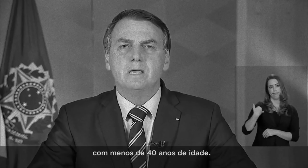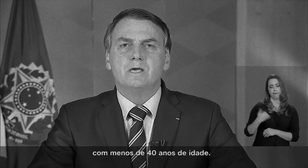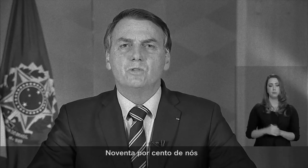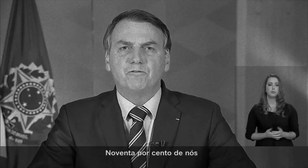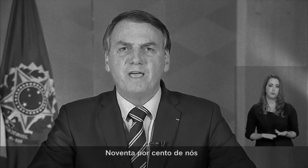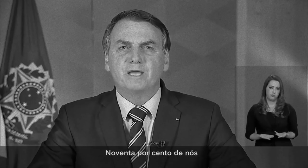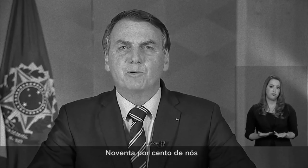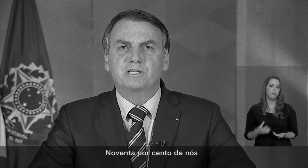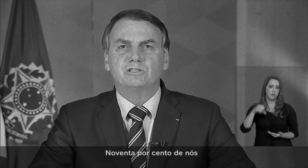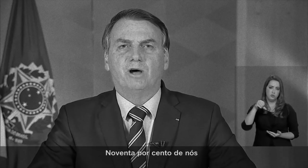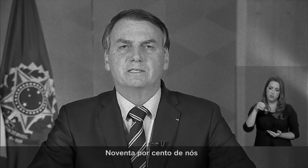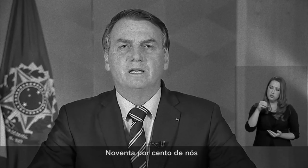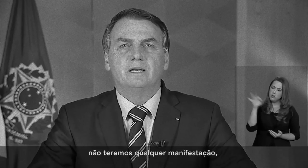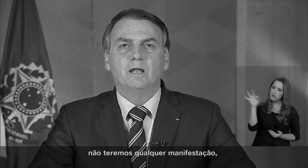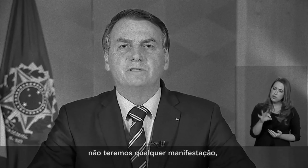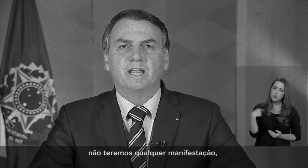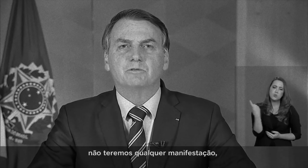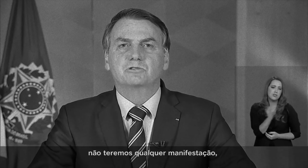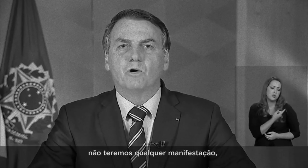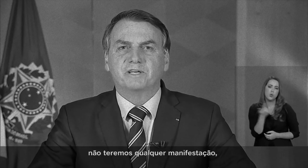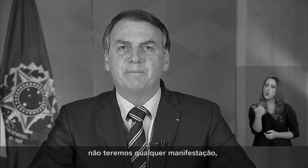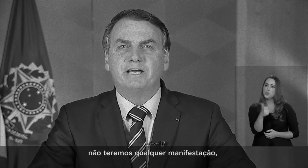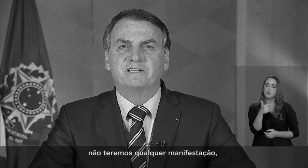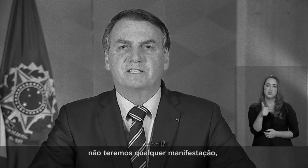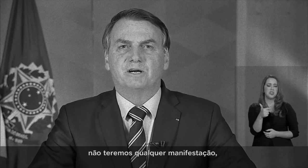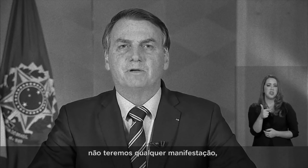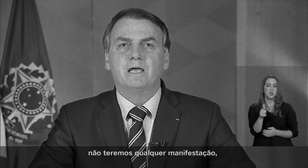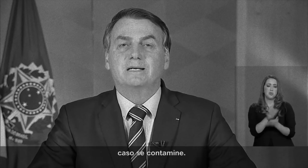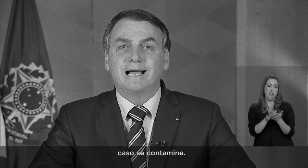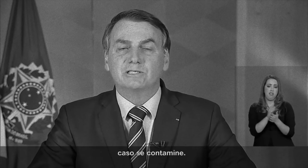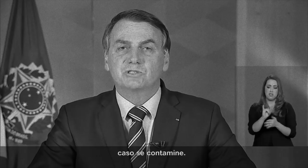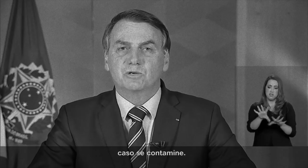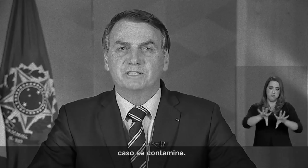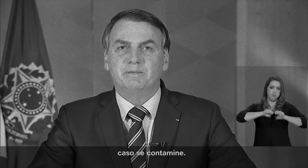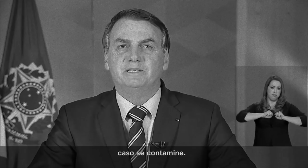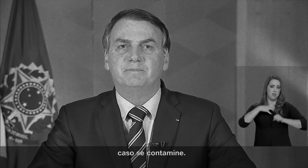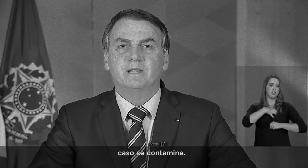Ninety percent of us won't have any manifestation(of symptoms), in case of contamination.